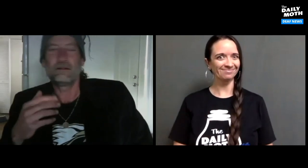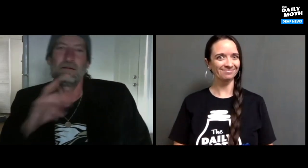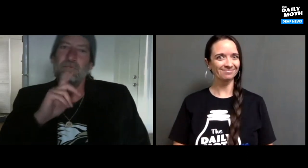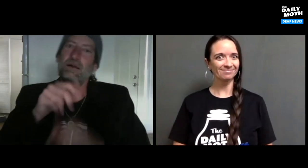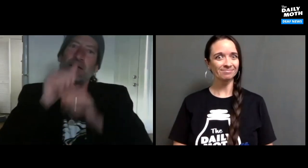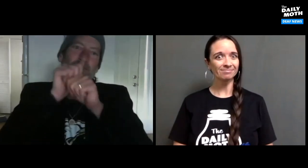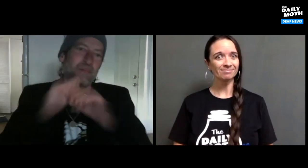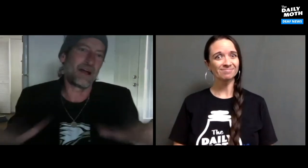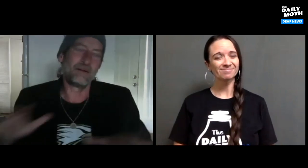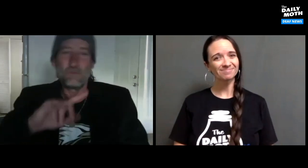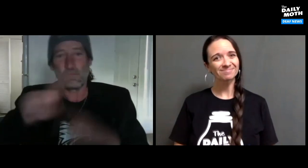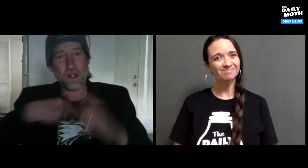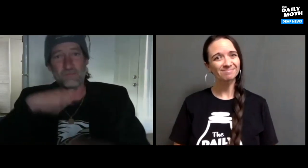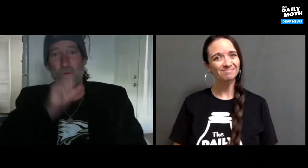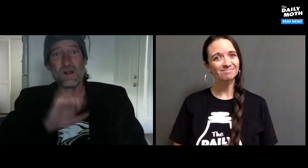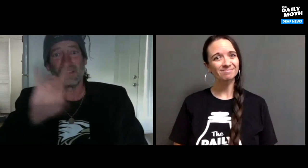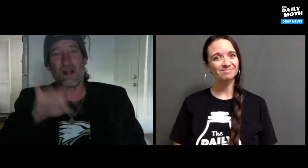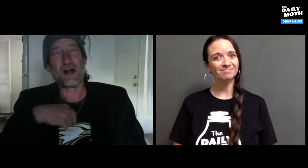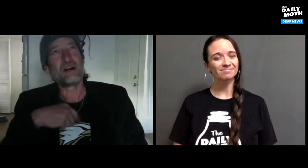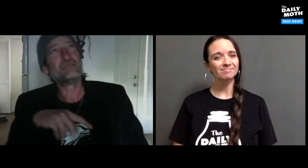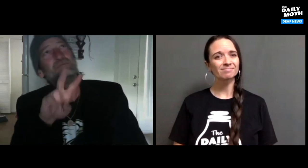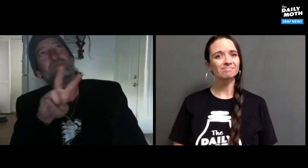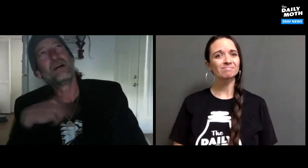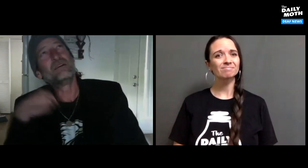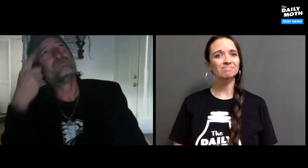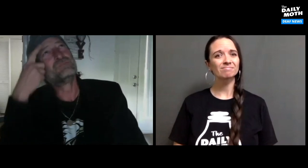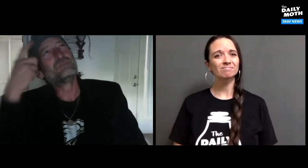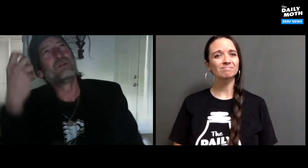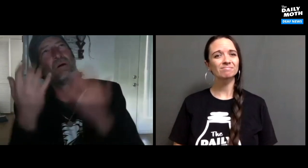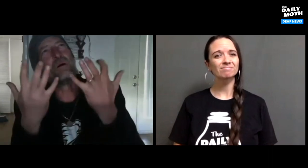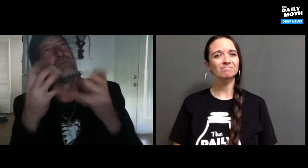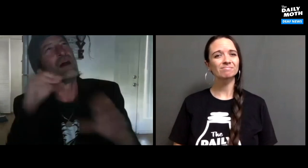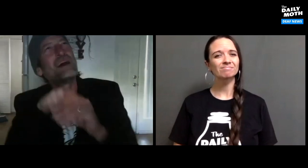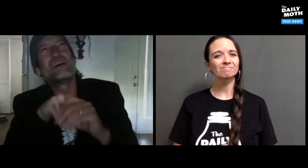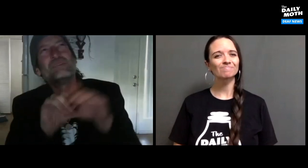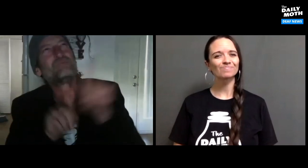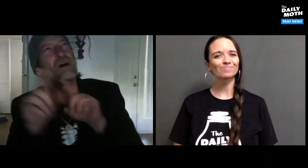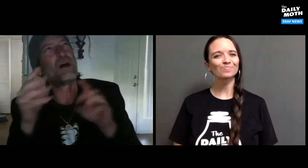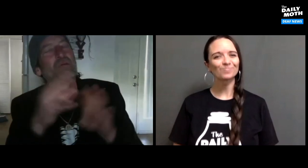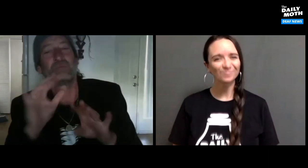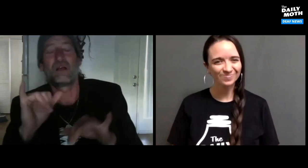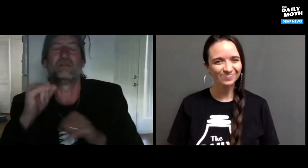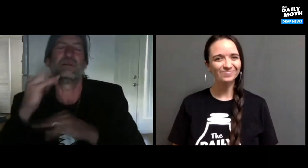Really, it is a blessing! When I was eight years old, I dreamed to be part of Star Wars.